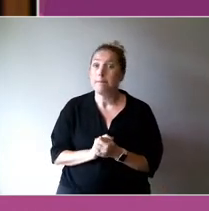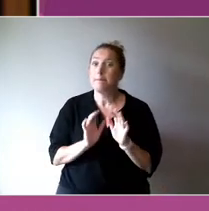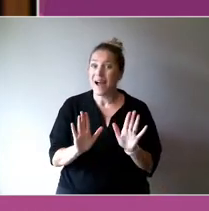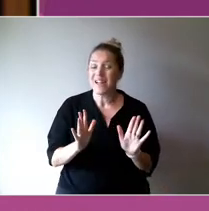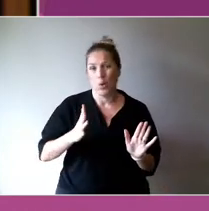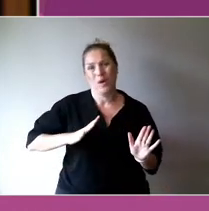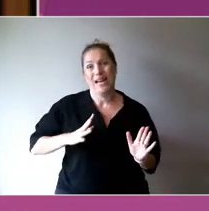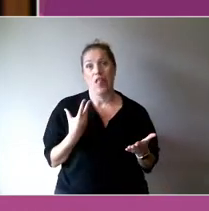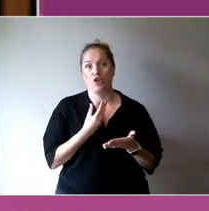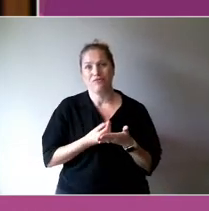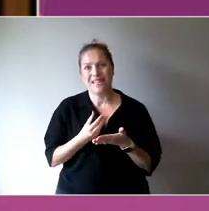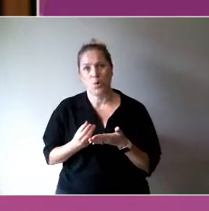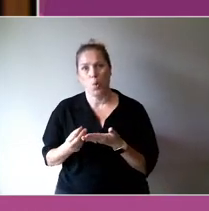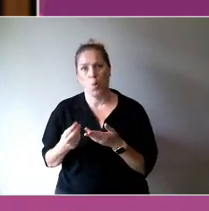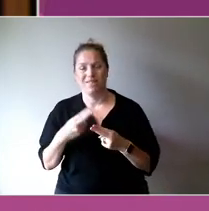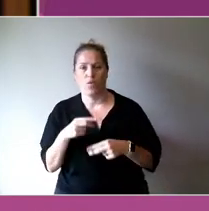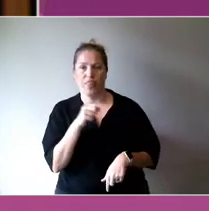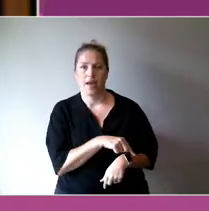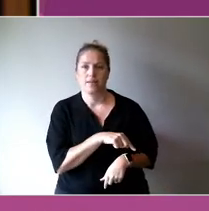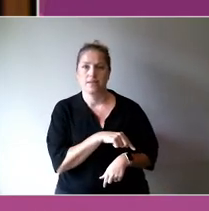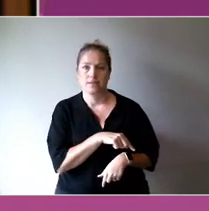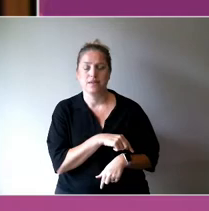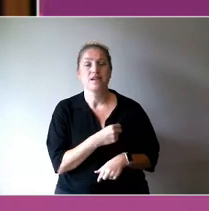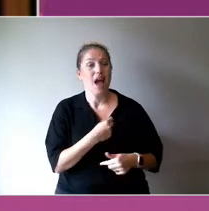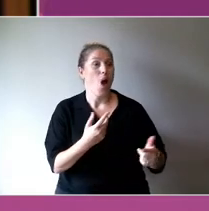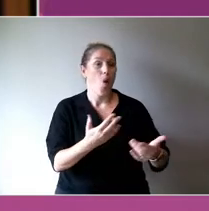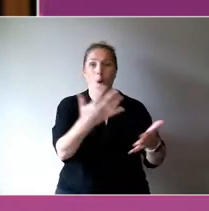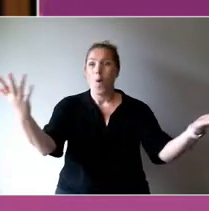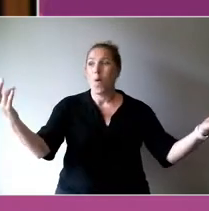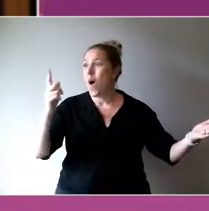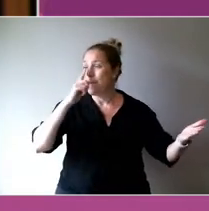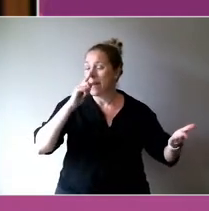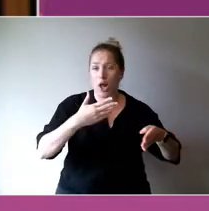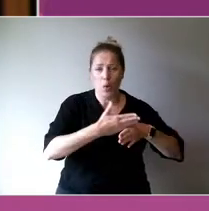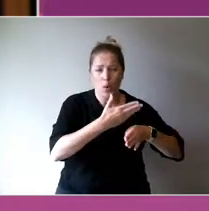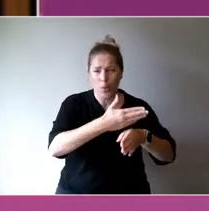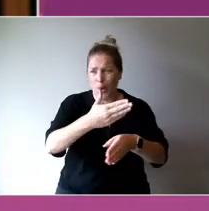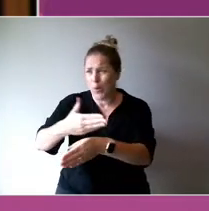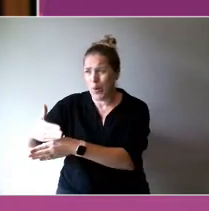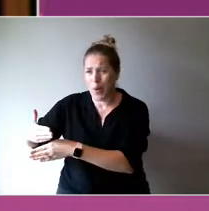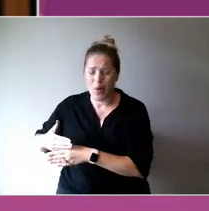Everyone everywhere is doing their job, and it's very hard to start new activity within